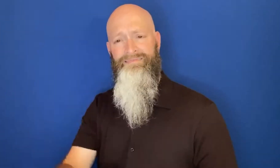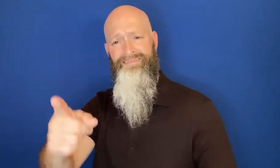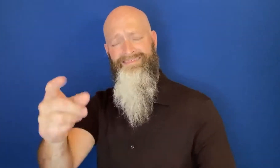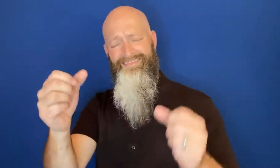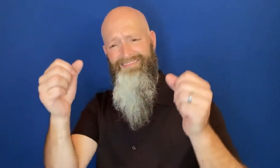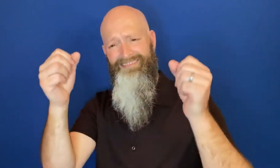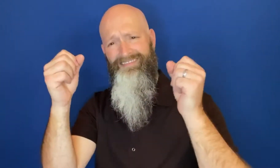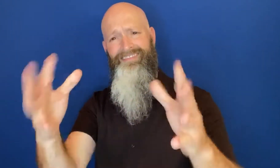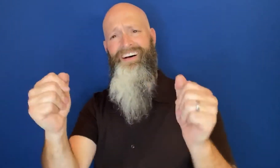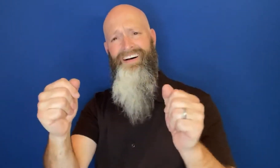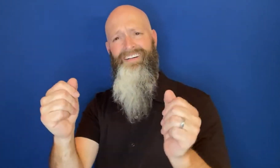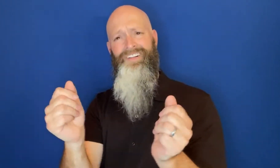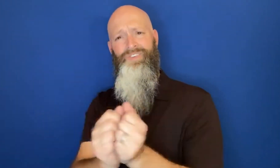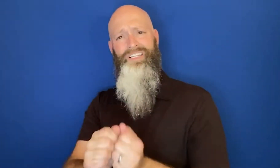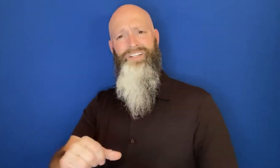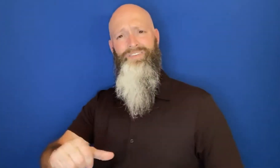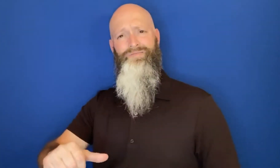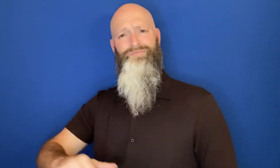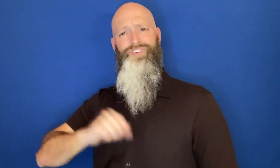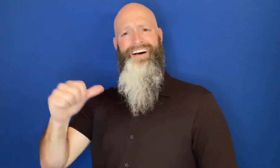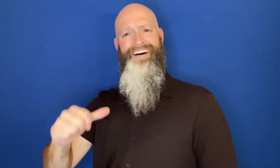Sign with pride!